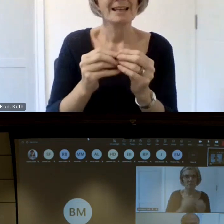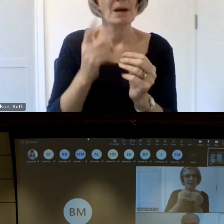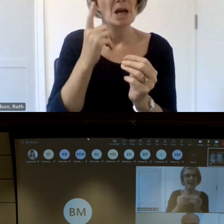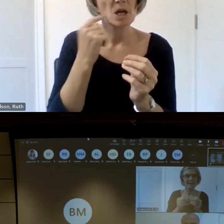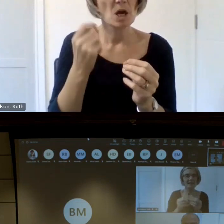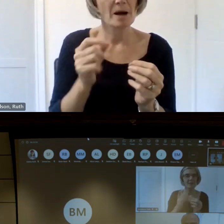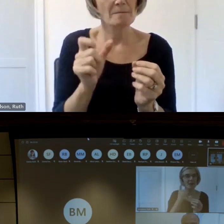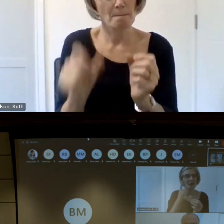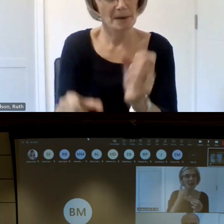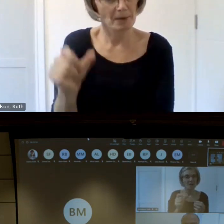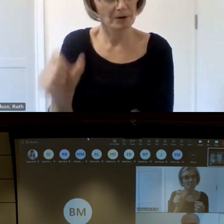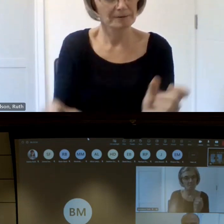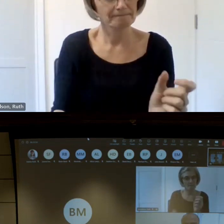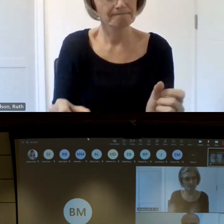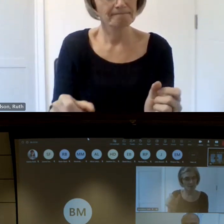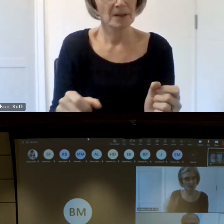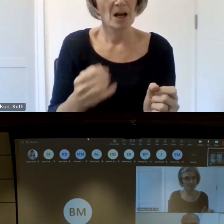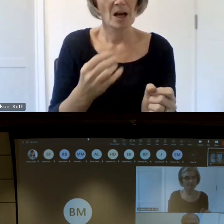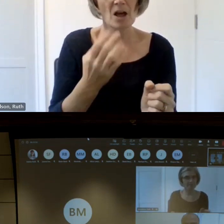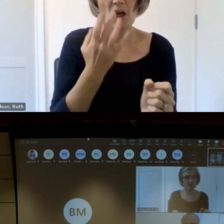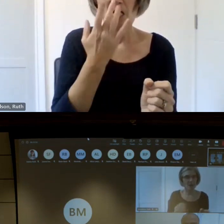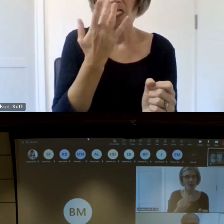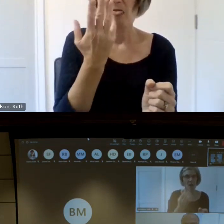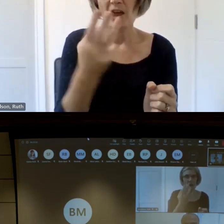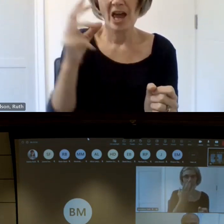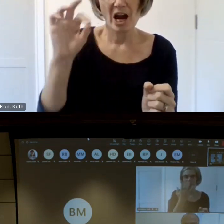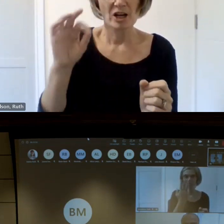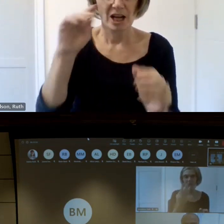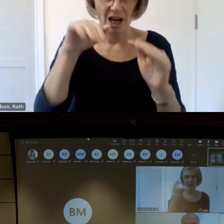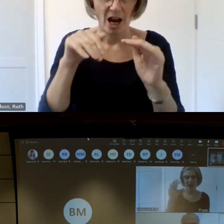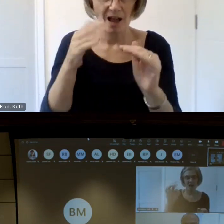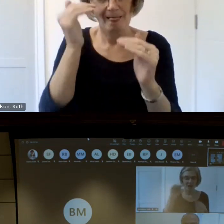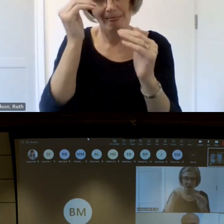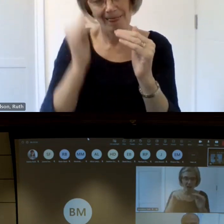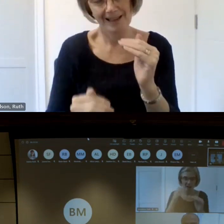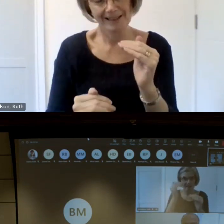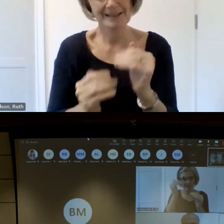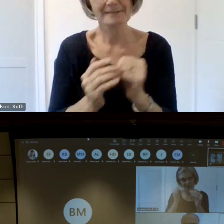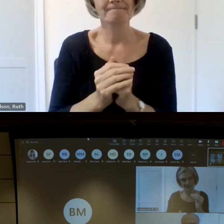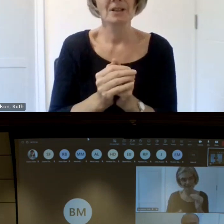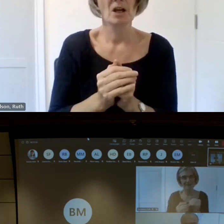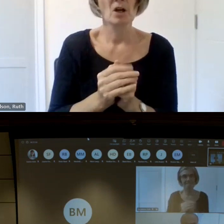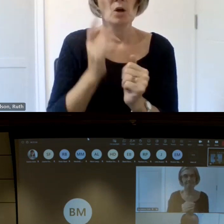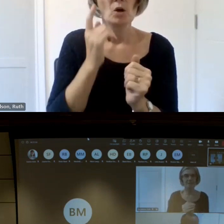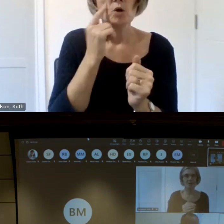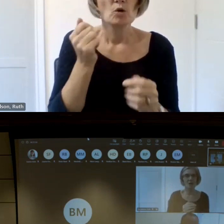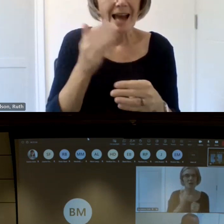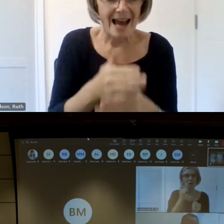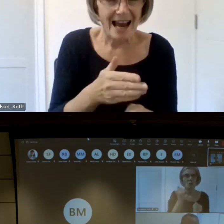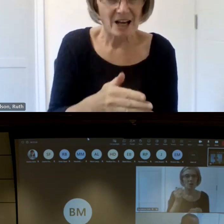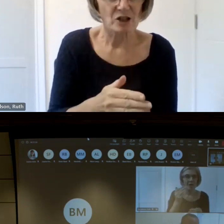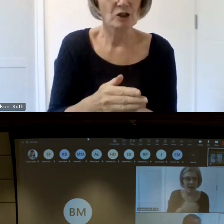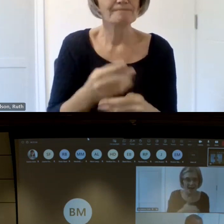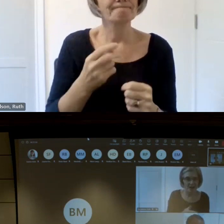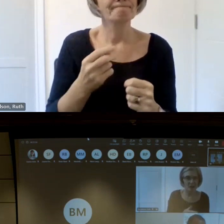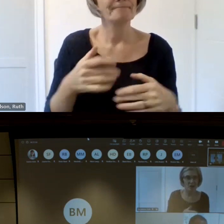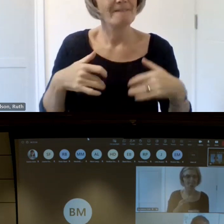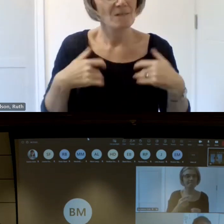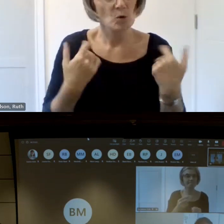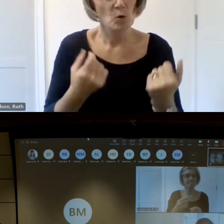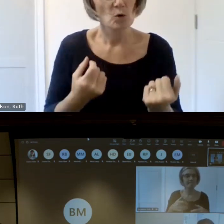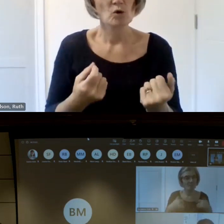under and that theme was all about um youth action and voices ideas projects Etc and we had Michael